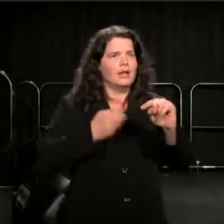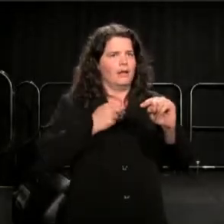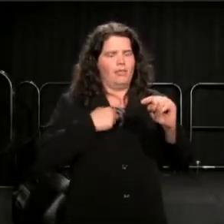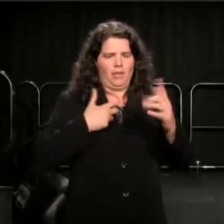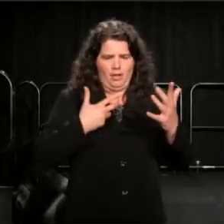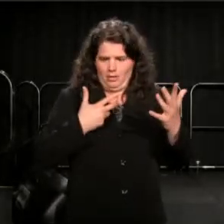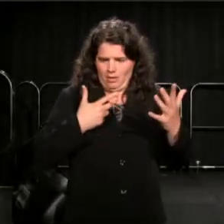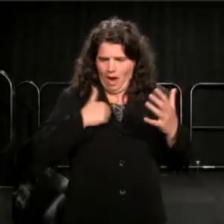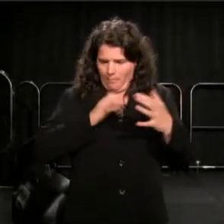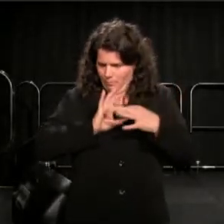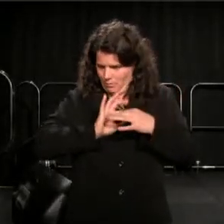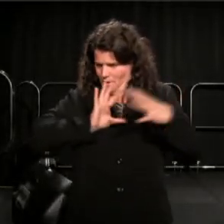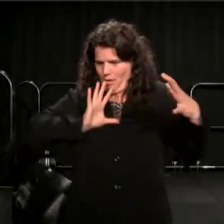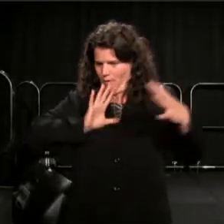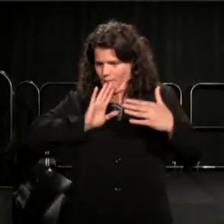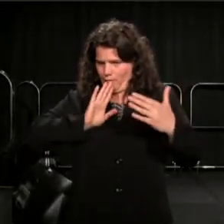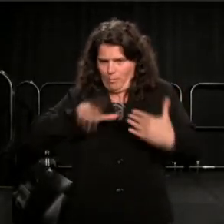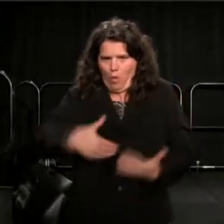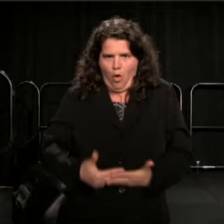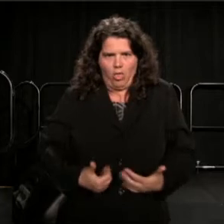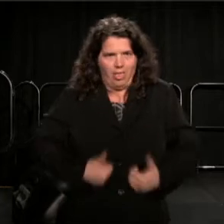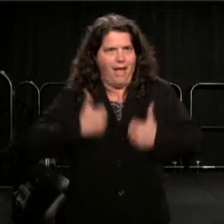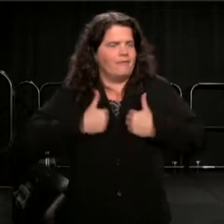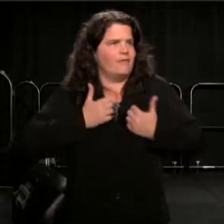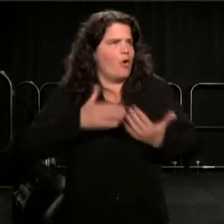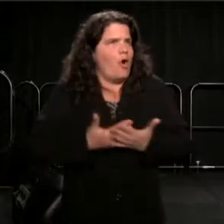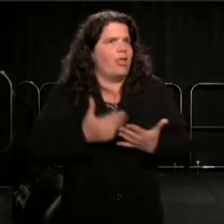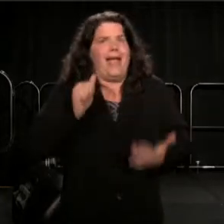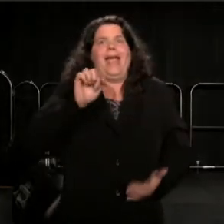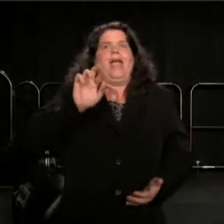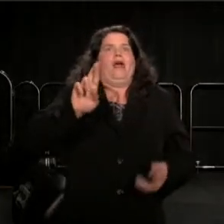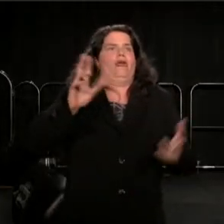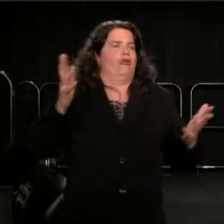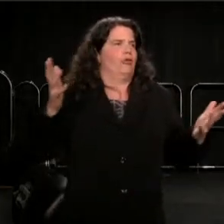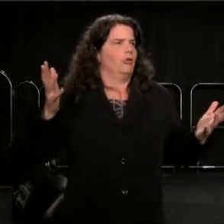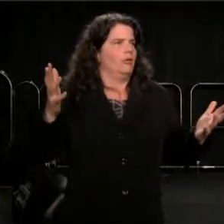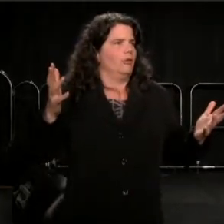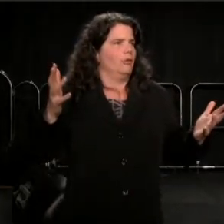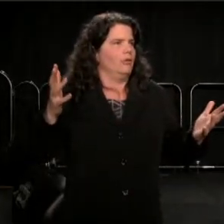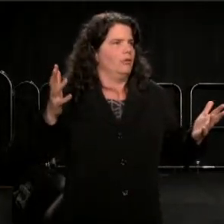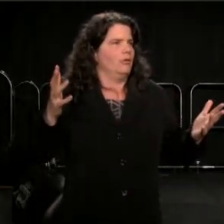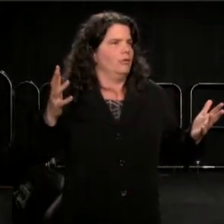all life, all air. Luckily, I'm not 15.